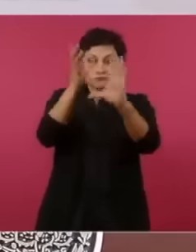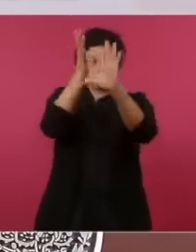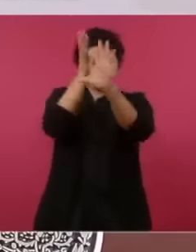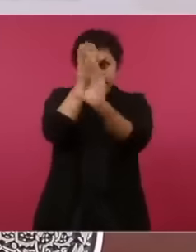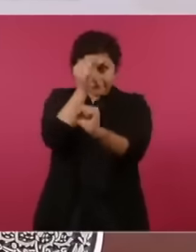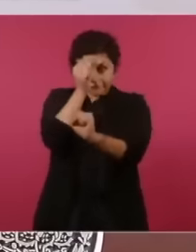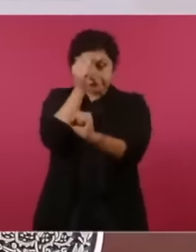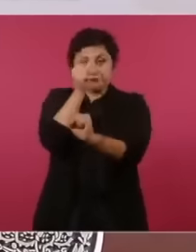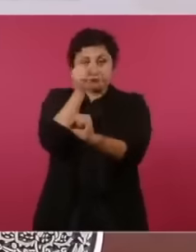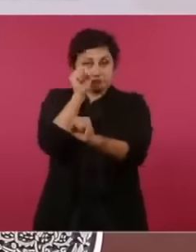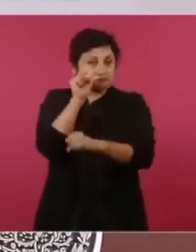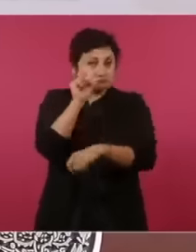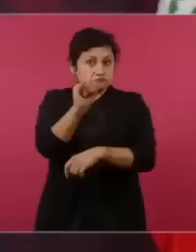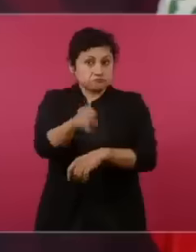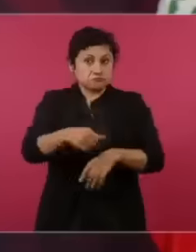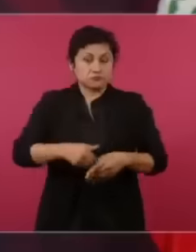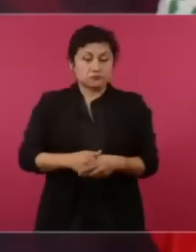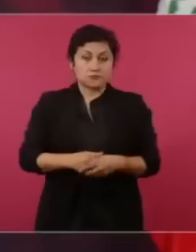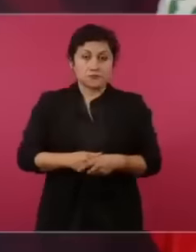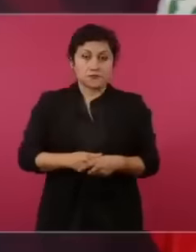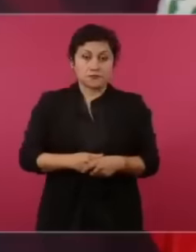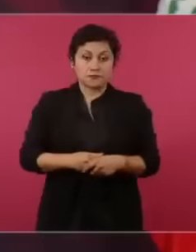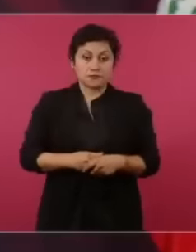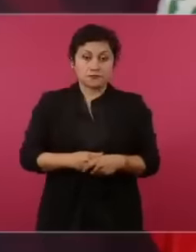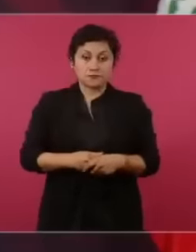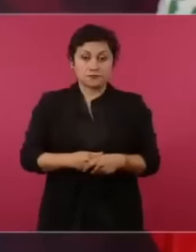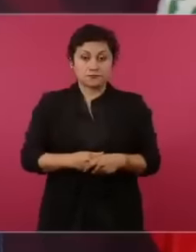this is always